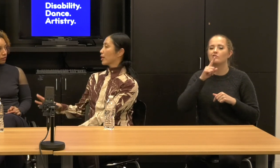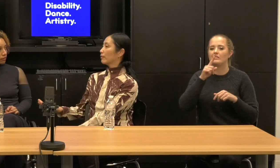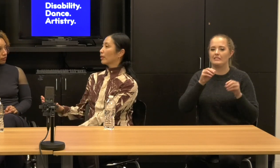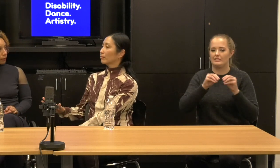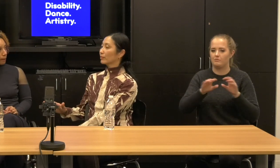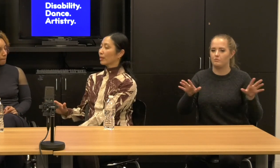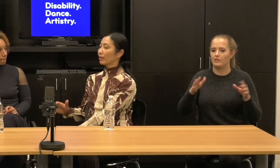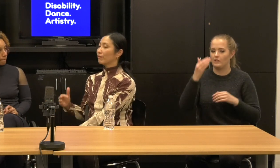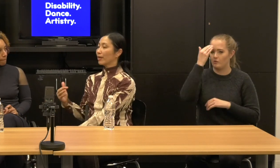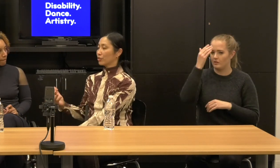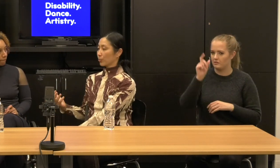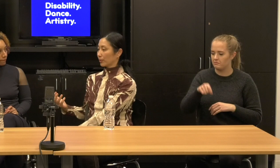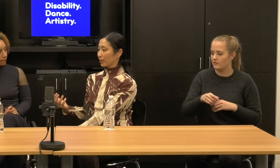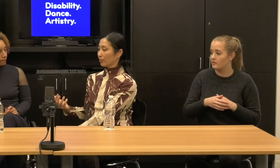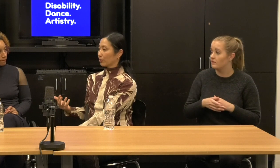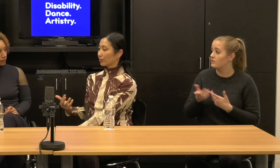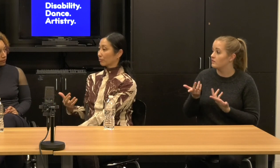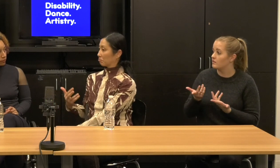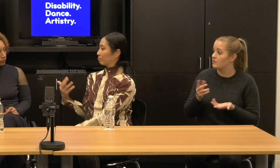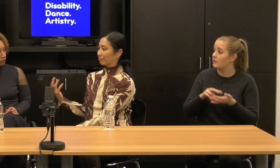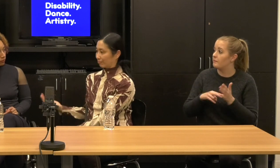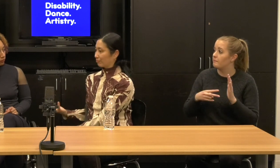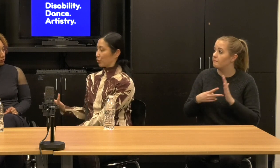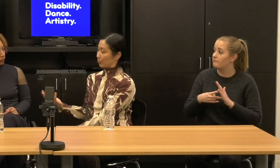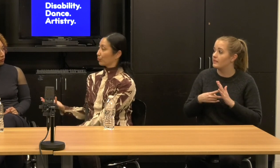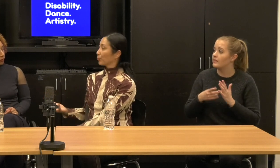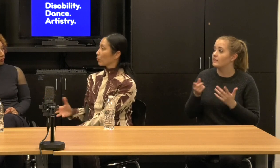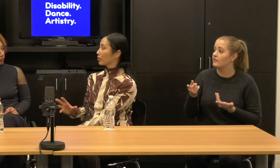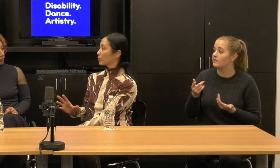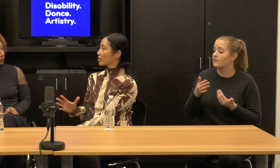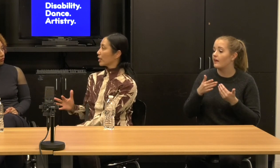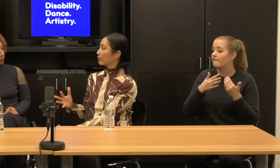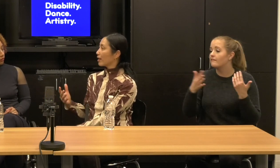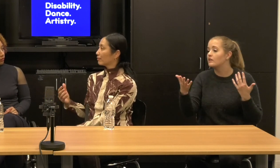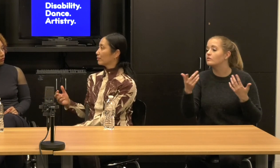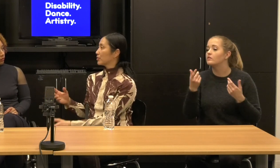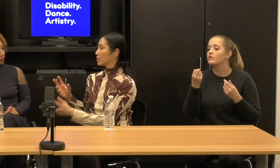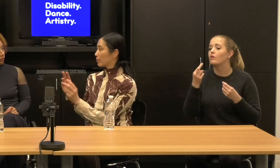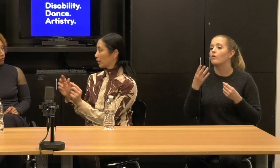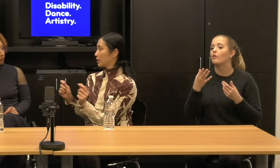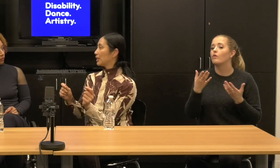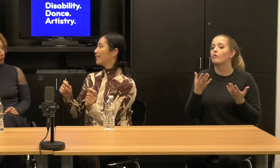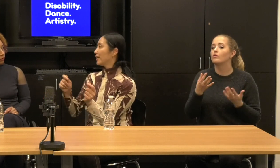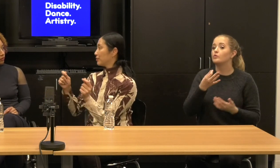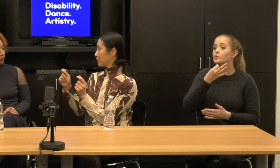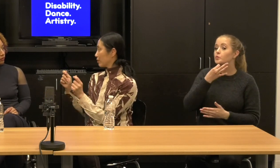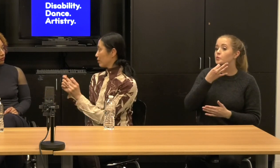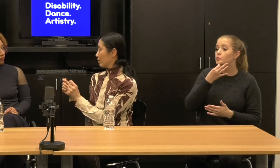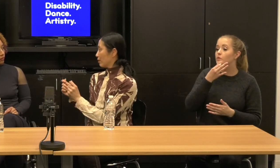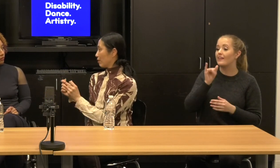Janet: So are you saying that eventually or soon we wanted take that disability lens off?